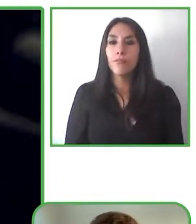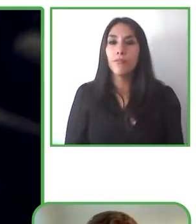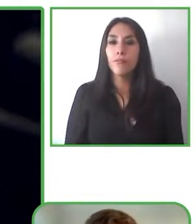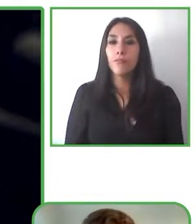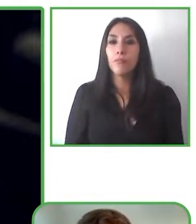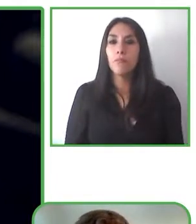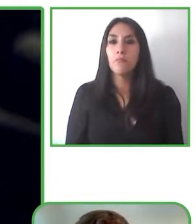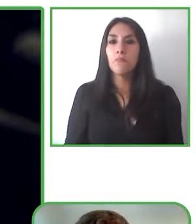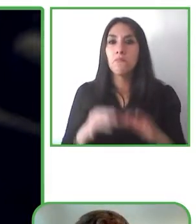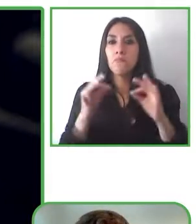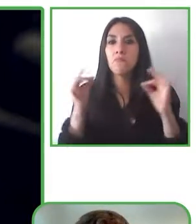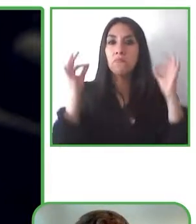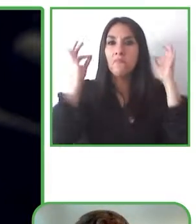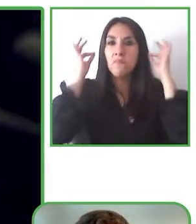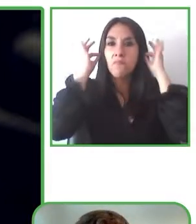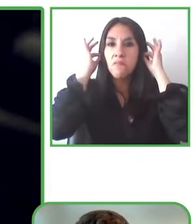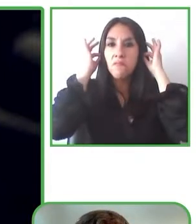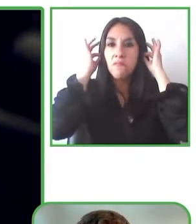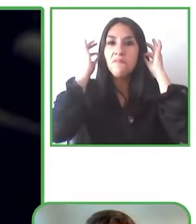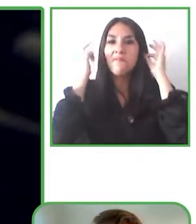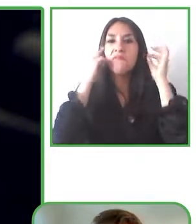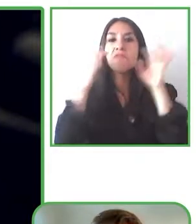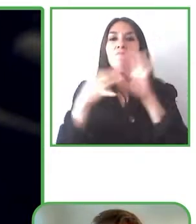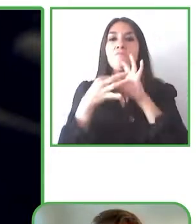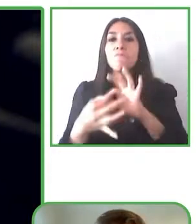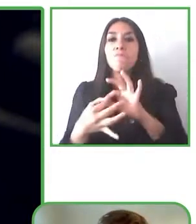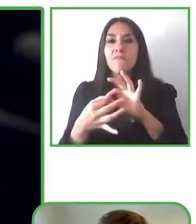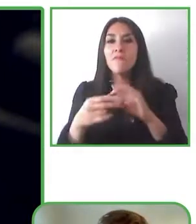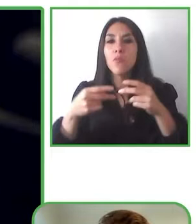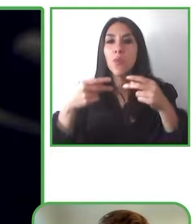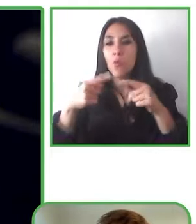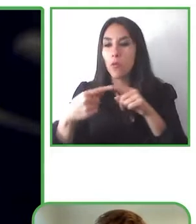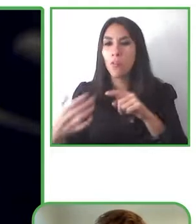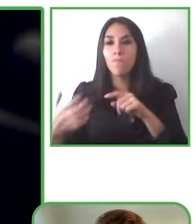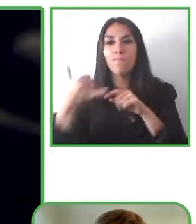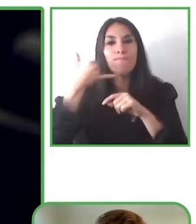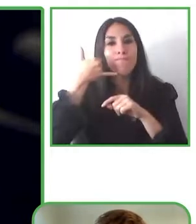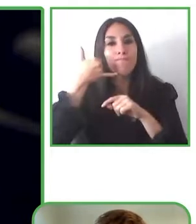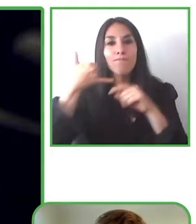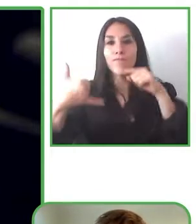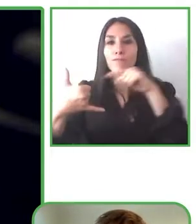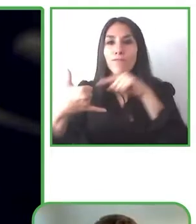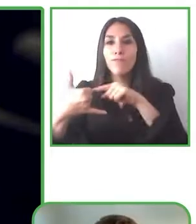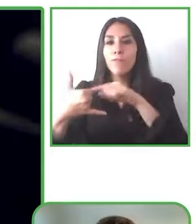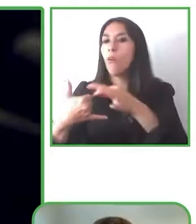for example Netflix or Disney Plus or any of the